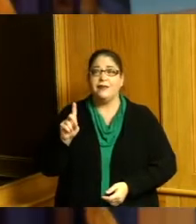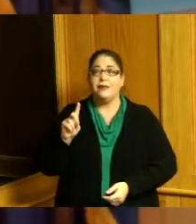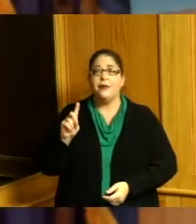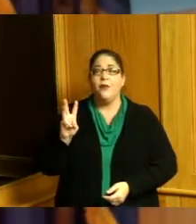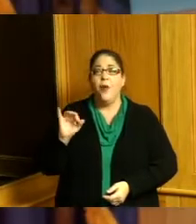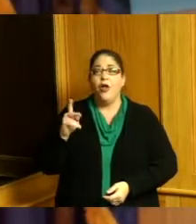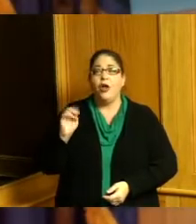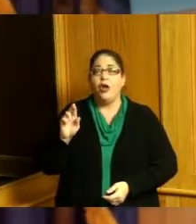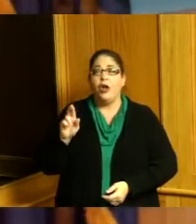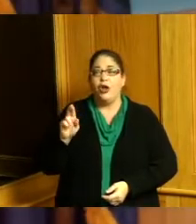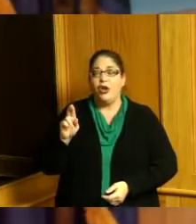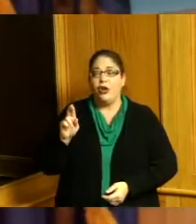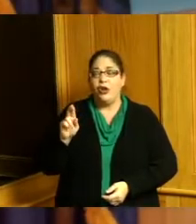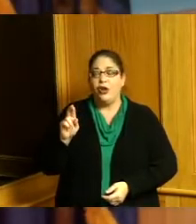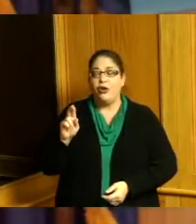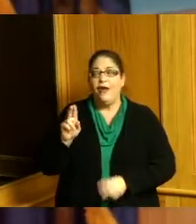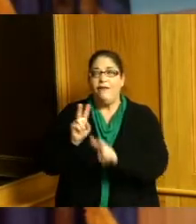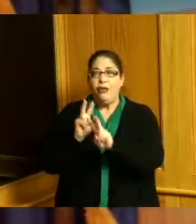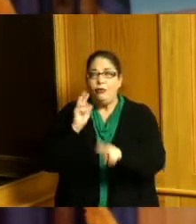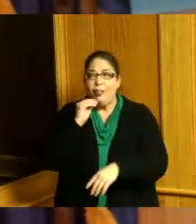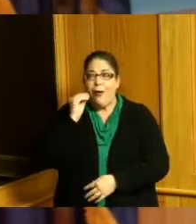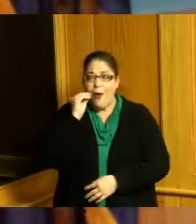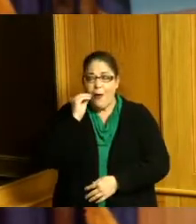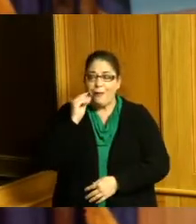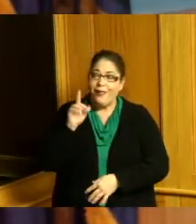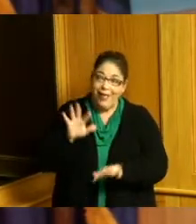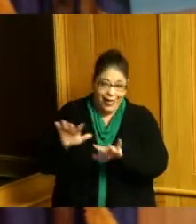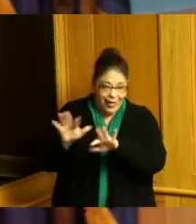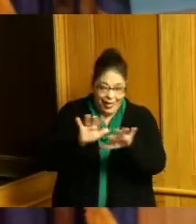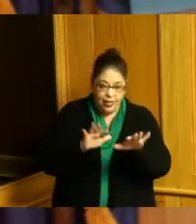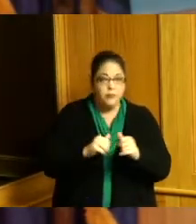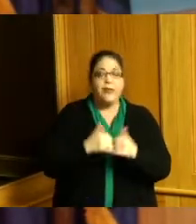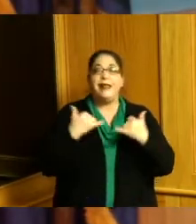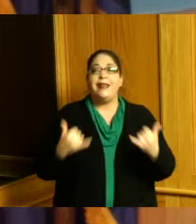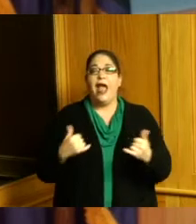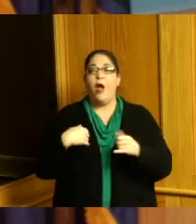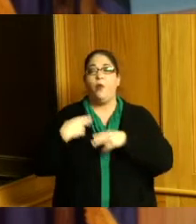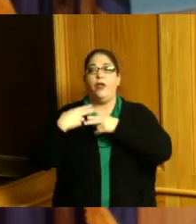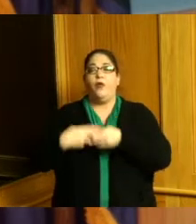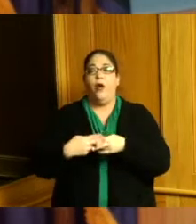and so we were able to pull those pieces together and now we have what's called the 513 relief